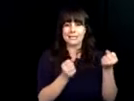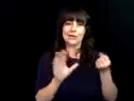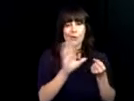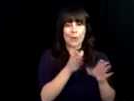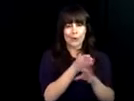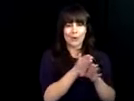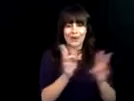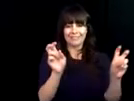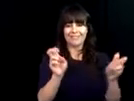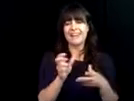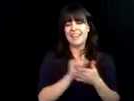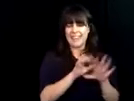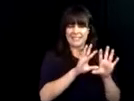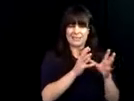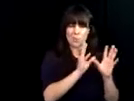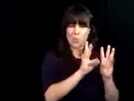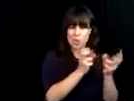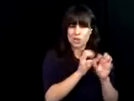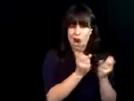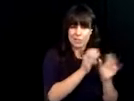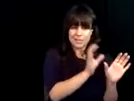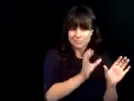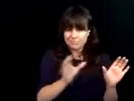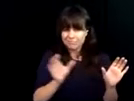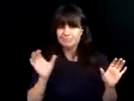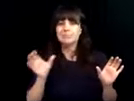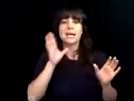This event takes place monthly and has proven to be a best practice. We